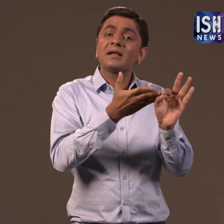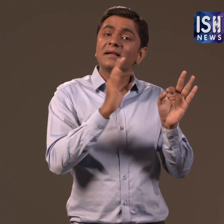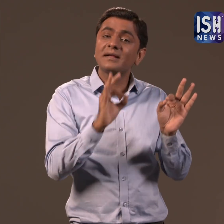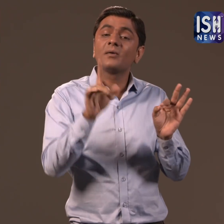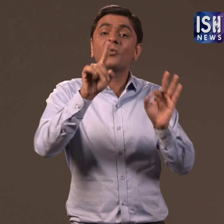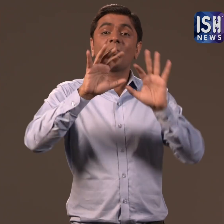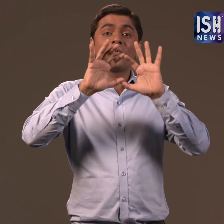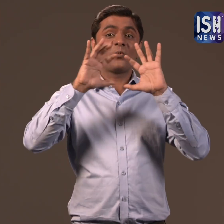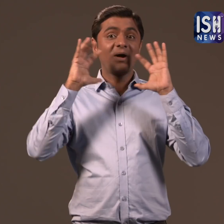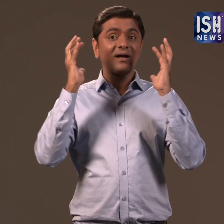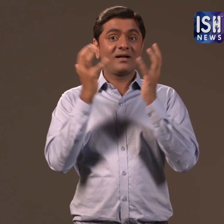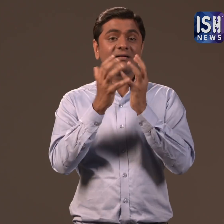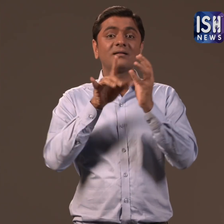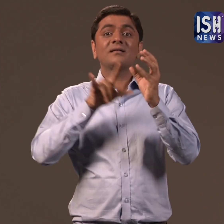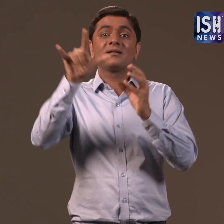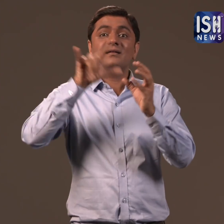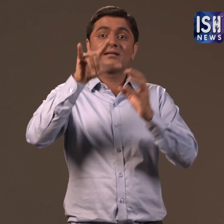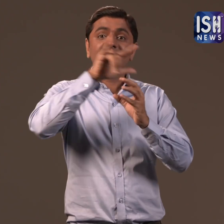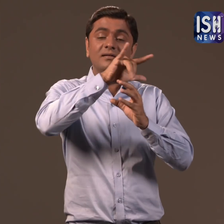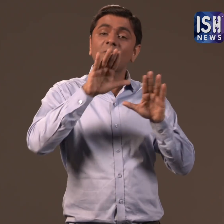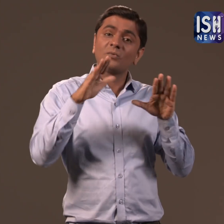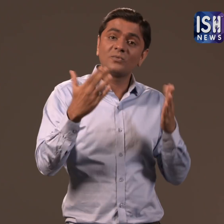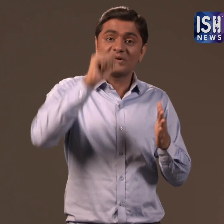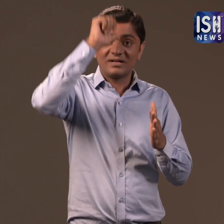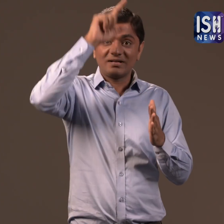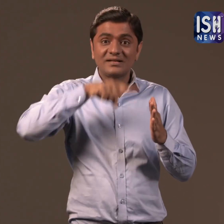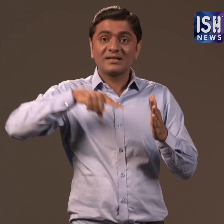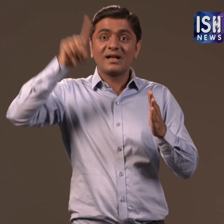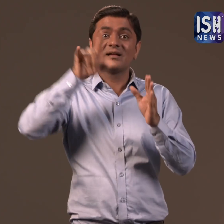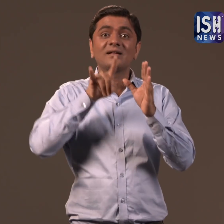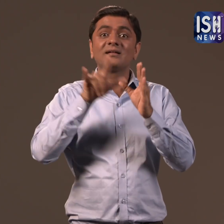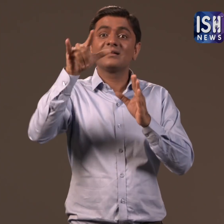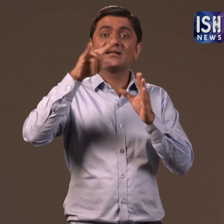This will be applicable on international as well as domestic flights.